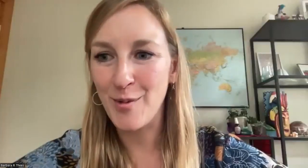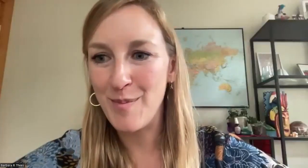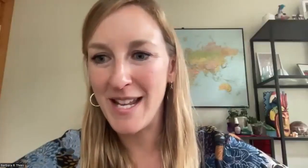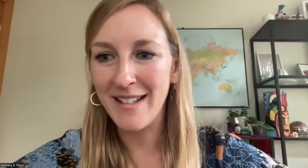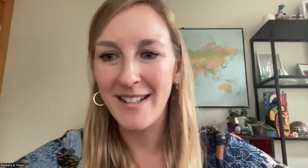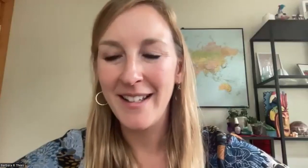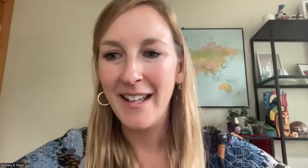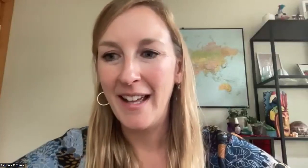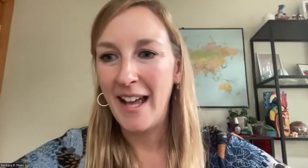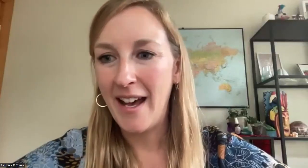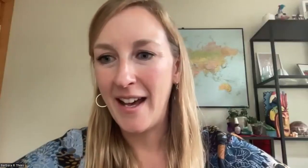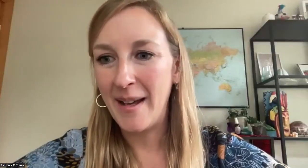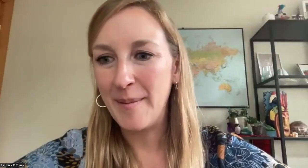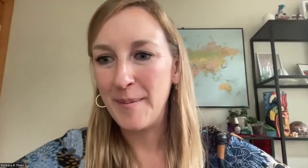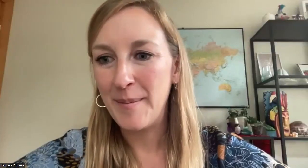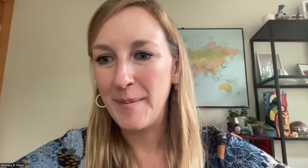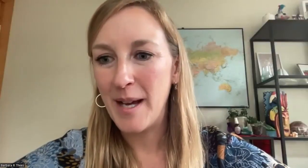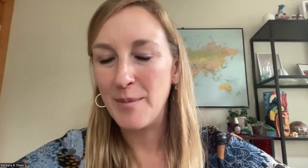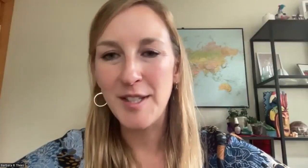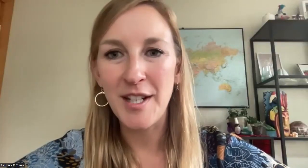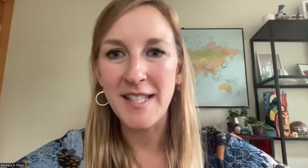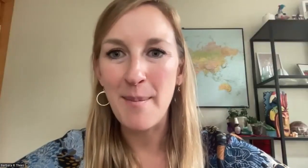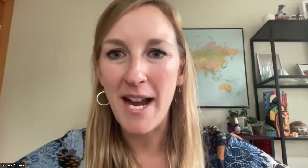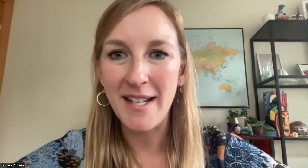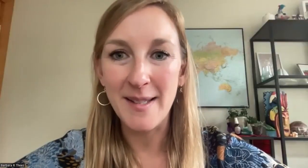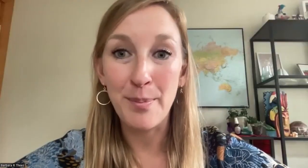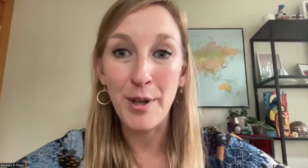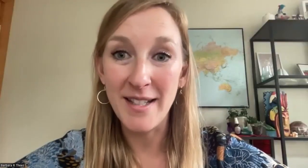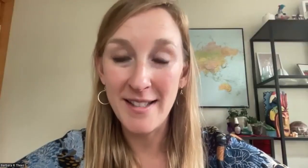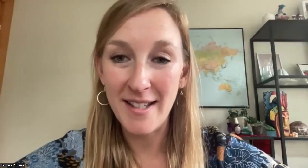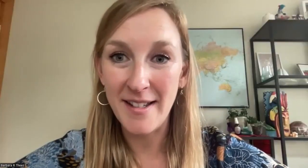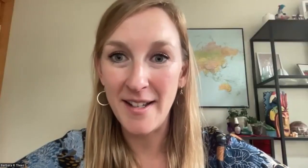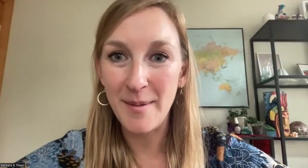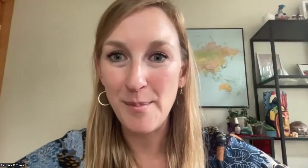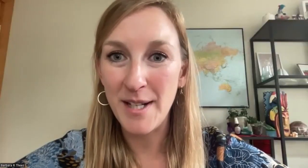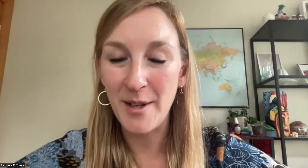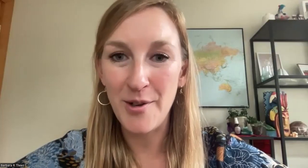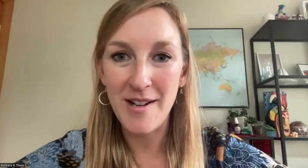would be. I'm just going to say mine is Prince, as a Minnesotan.